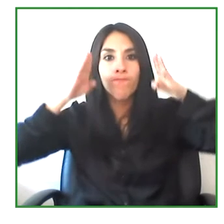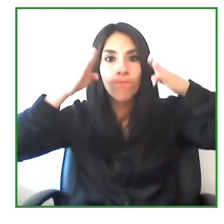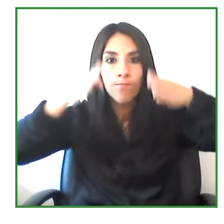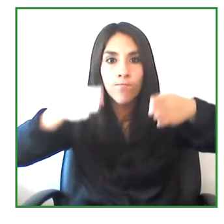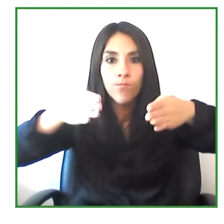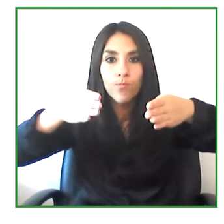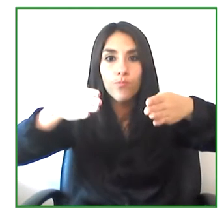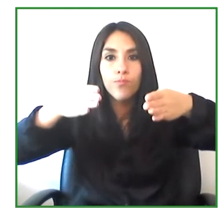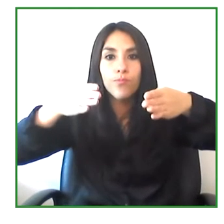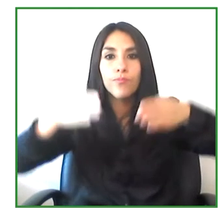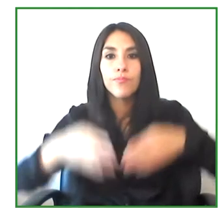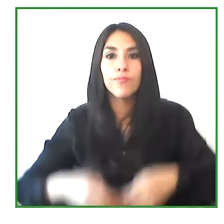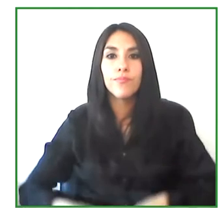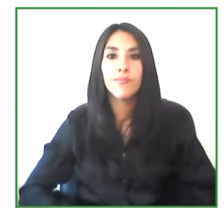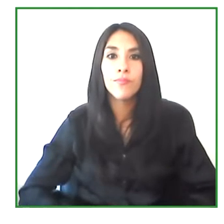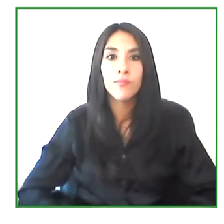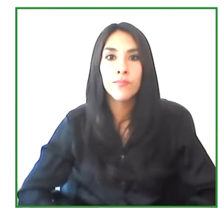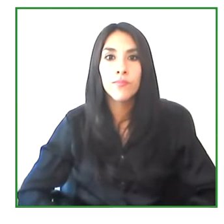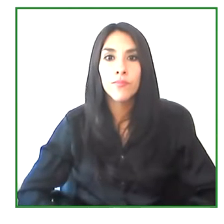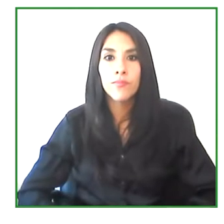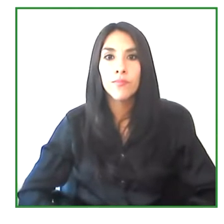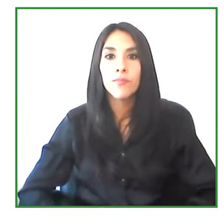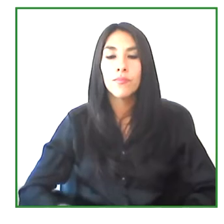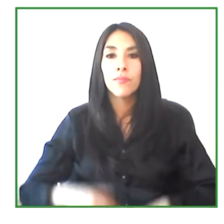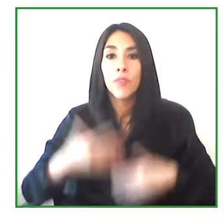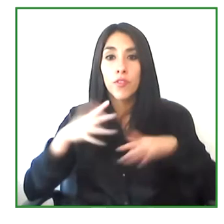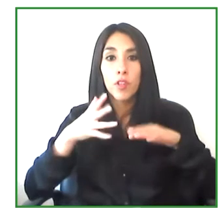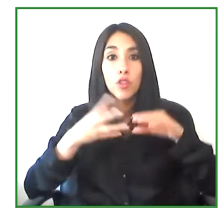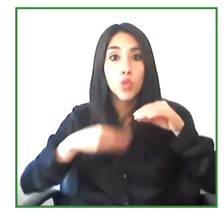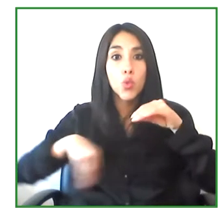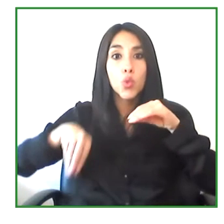and we also in cooperated to these first